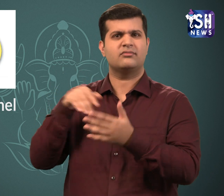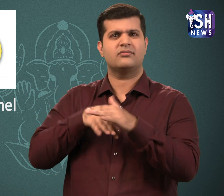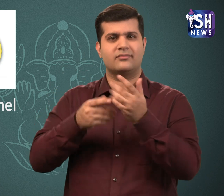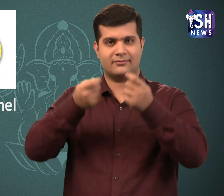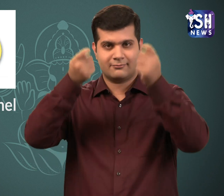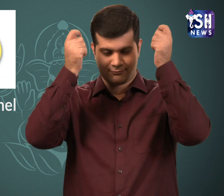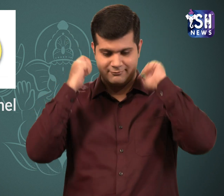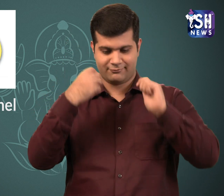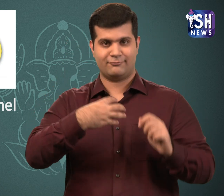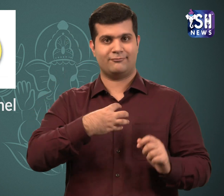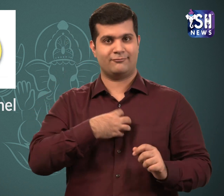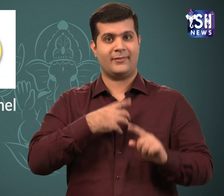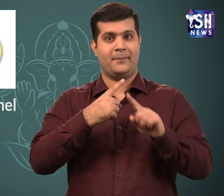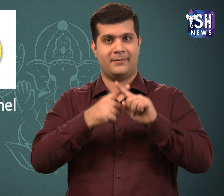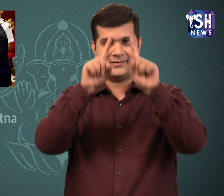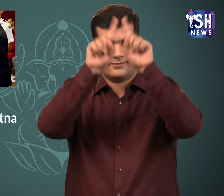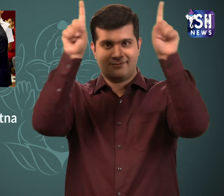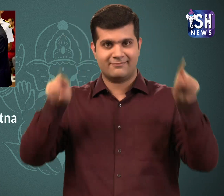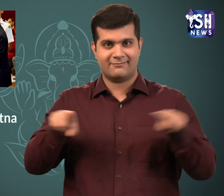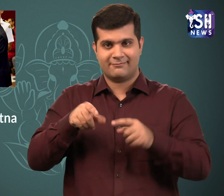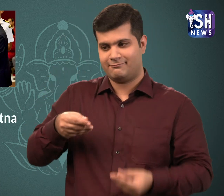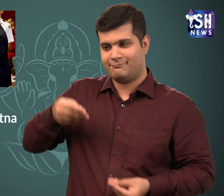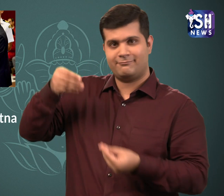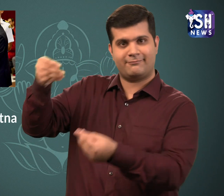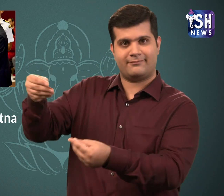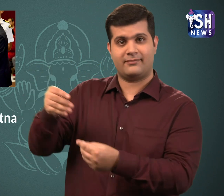She was awarded a medal as well as a certificate.